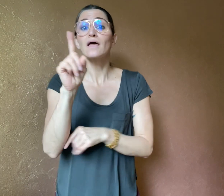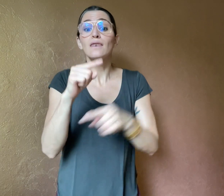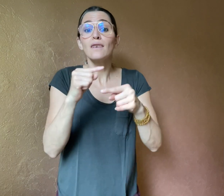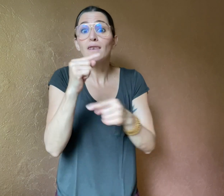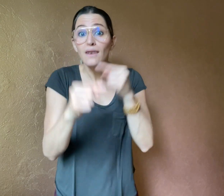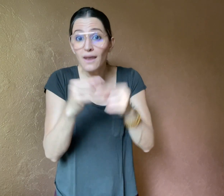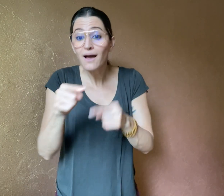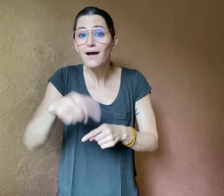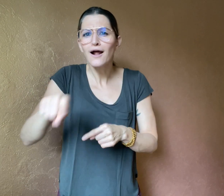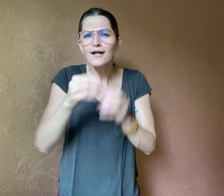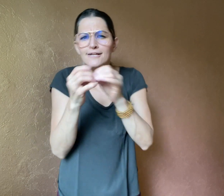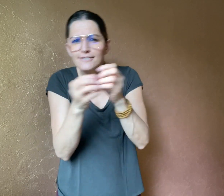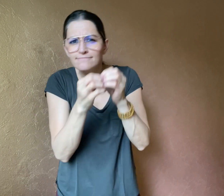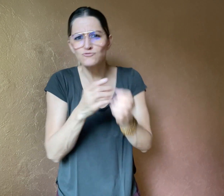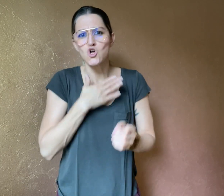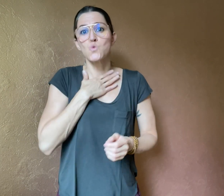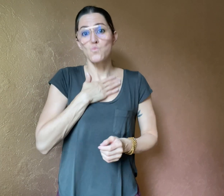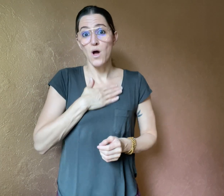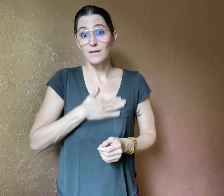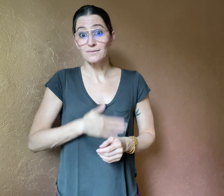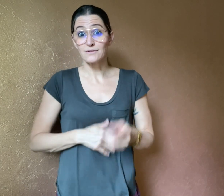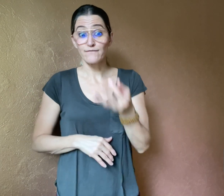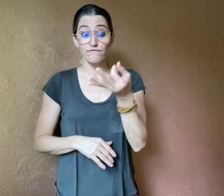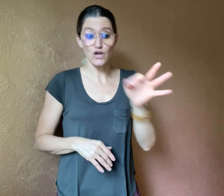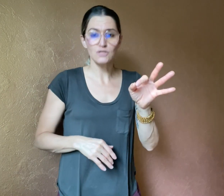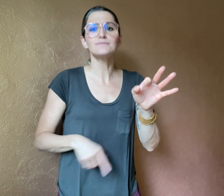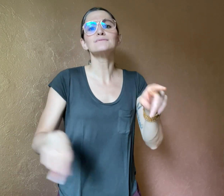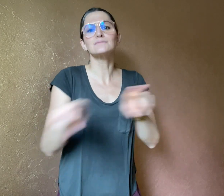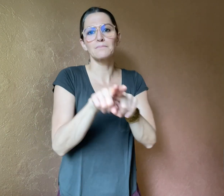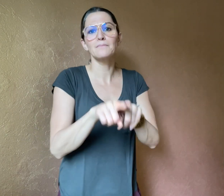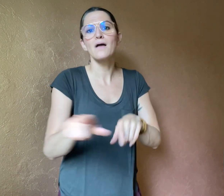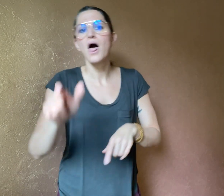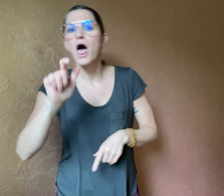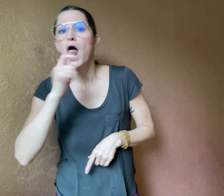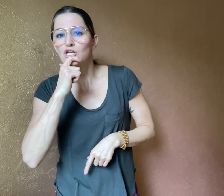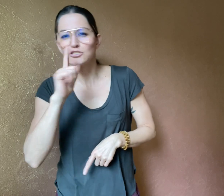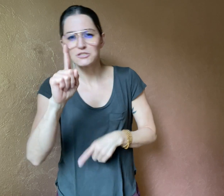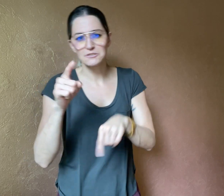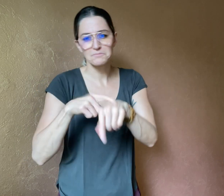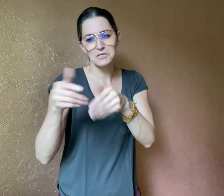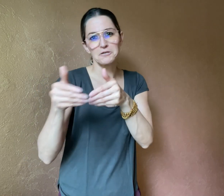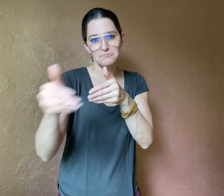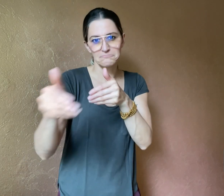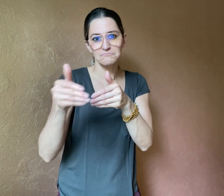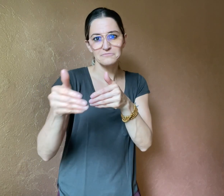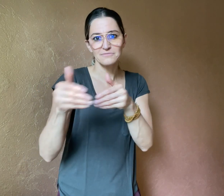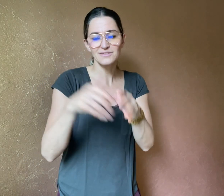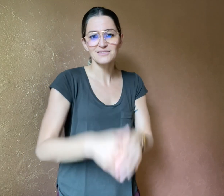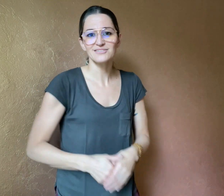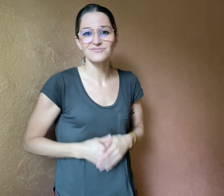to create an English version soon.